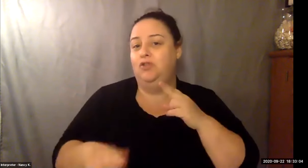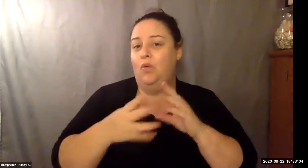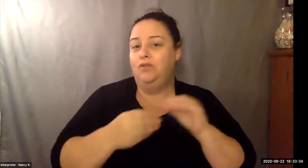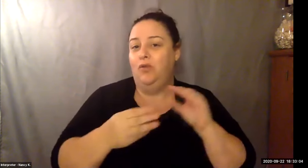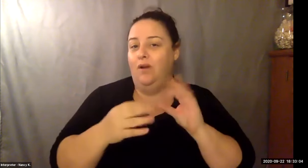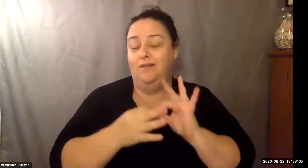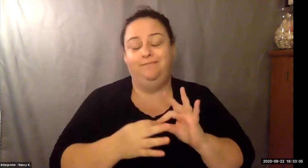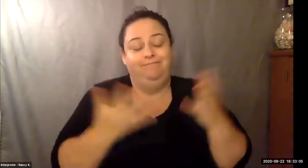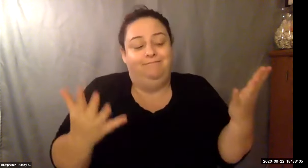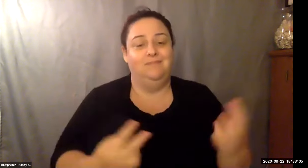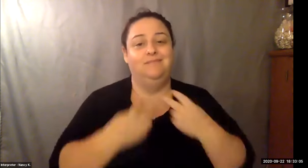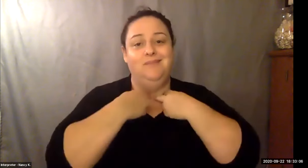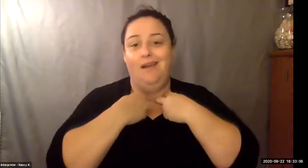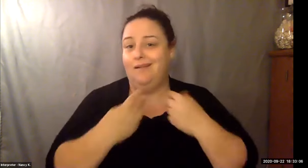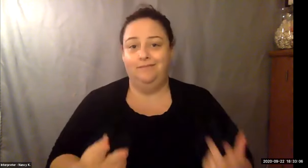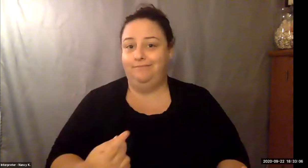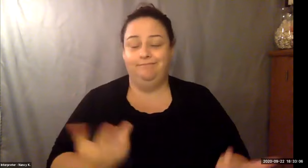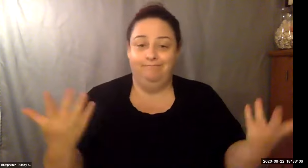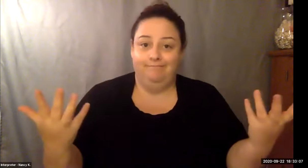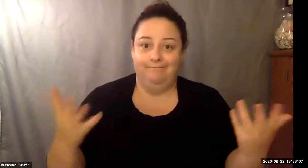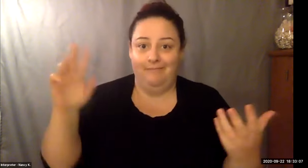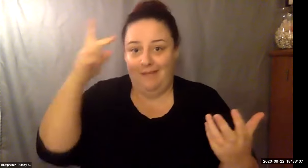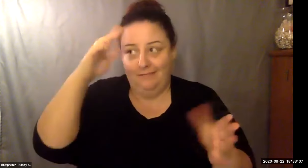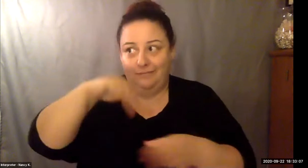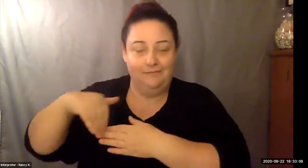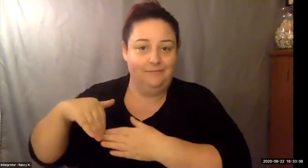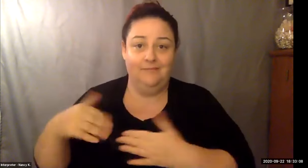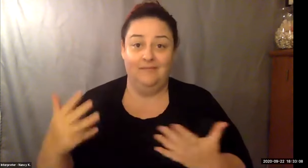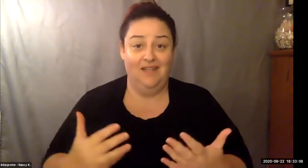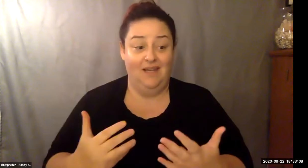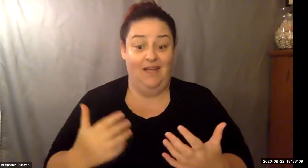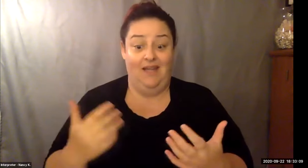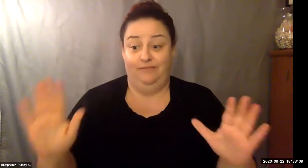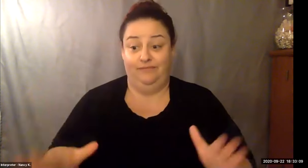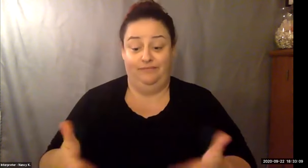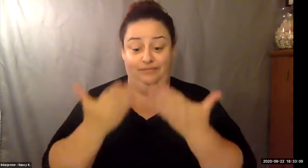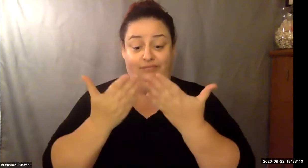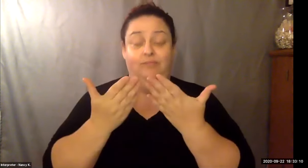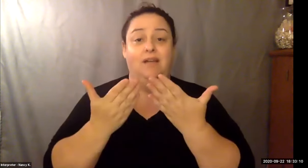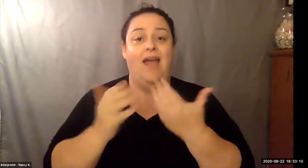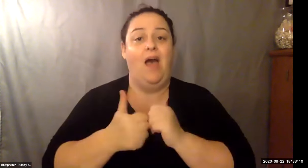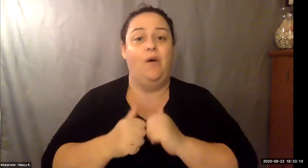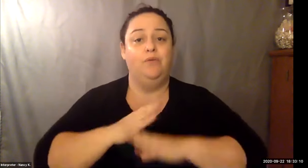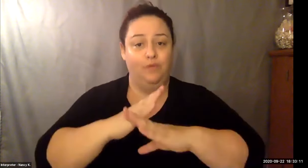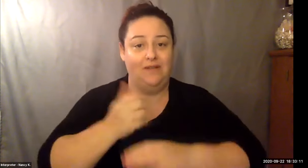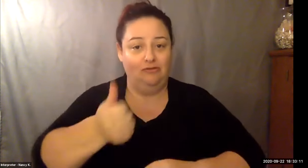Keith Wolling: But we review. Happiness, good health, friendship, the long life. And when you travel the world there are scholars clubs all around the world.